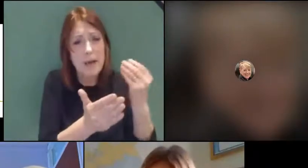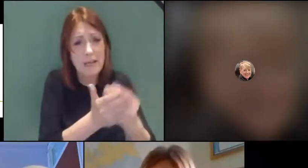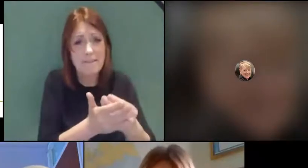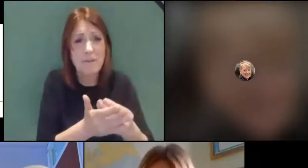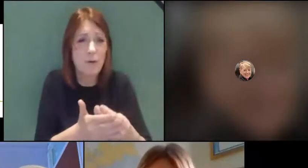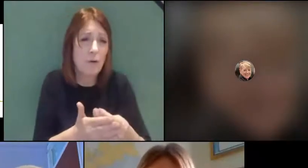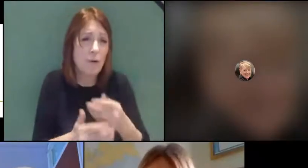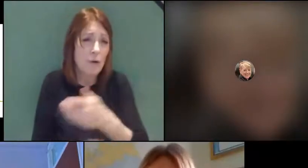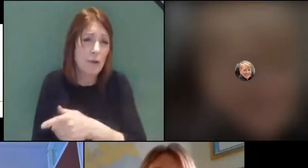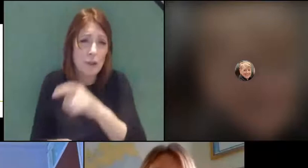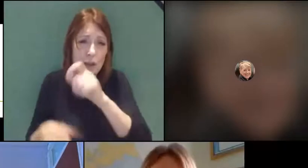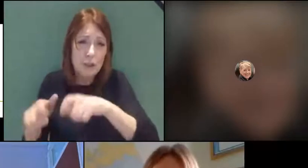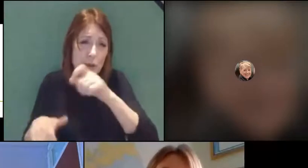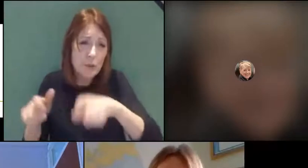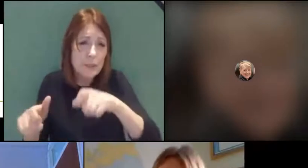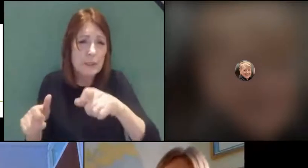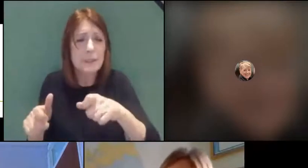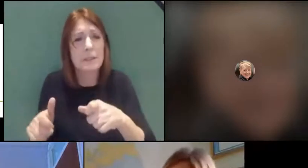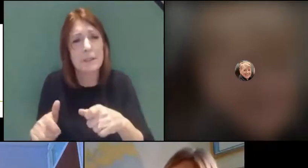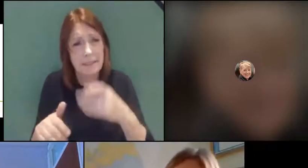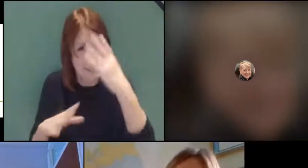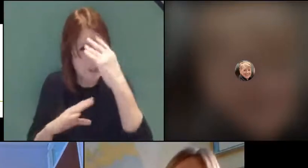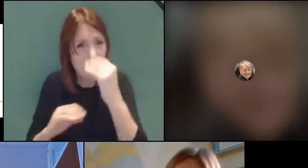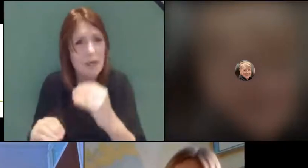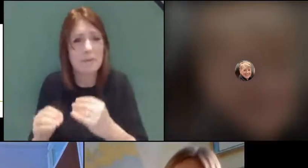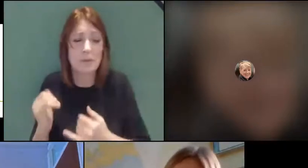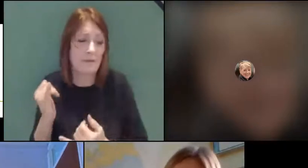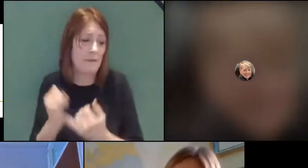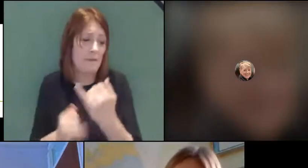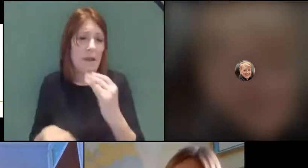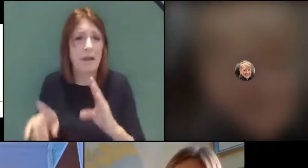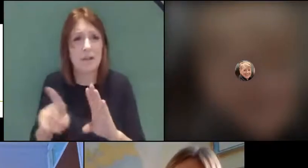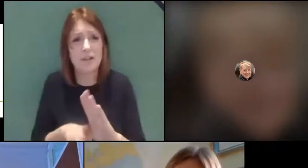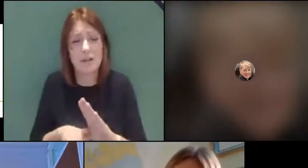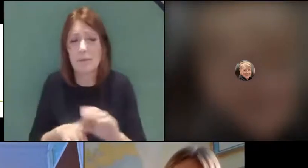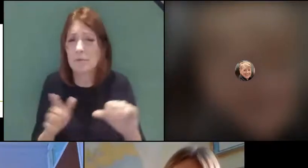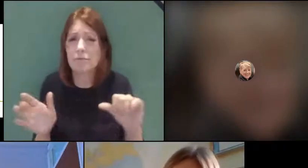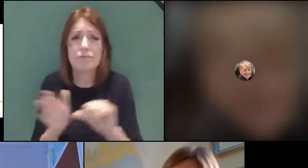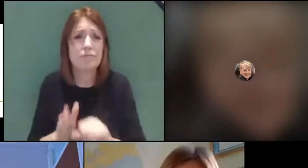students going forward because of this last year - the challenges with education with last year.